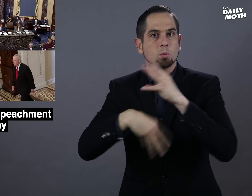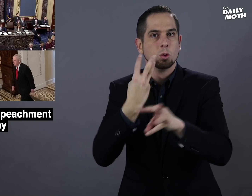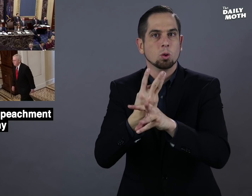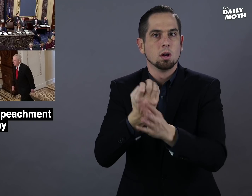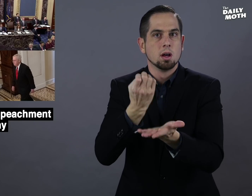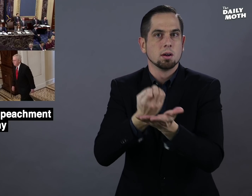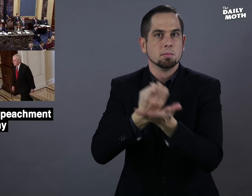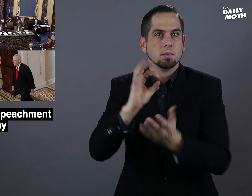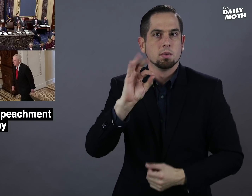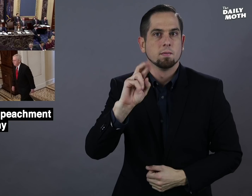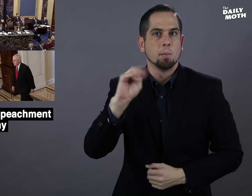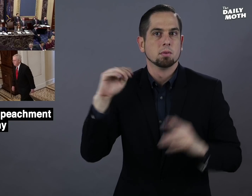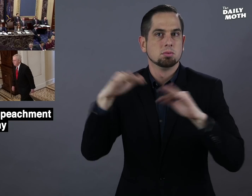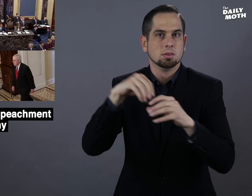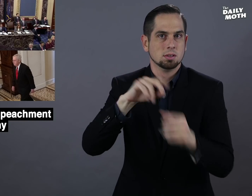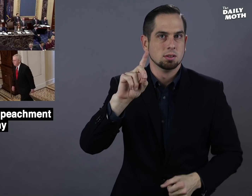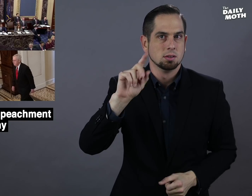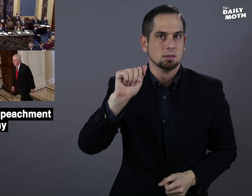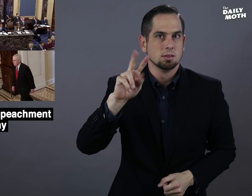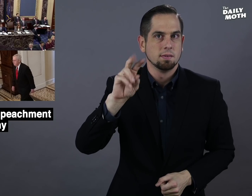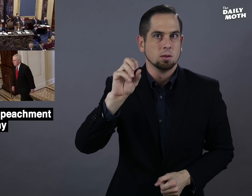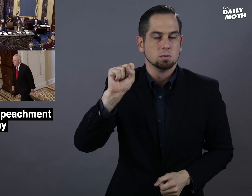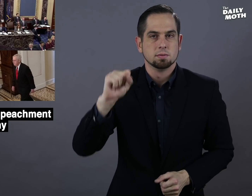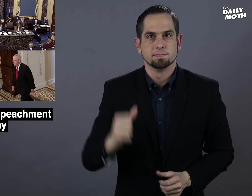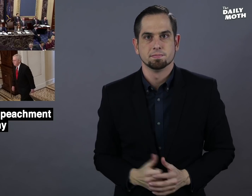the World Economic Forum in Davos.